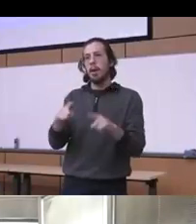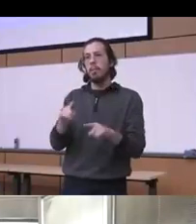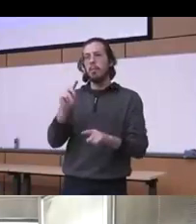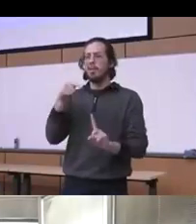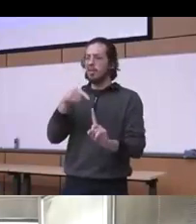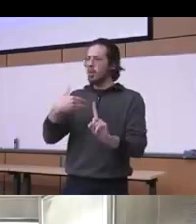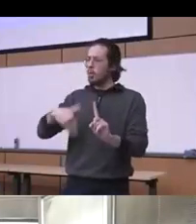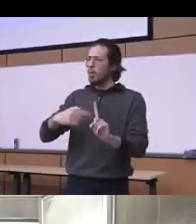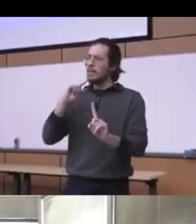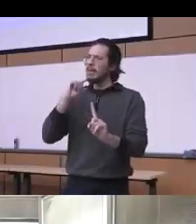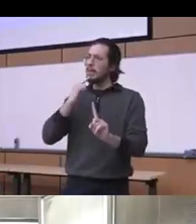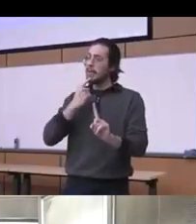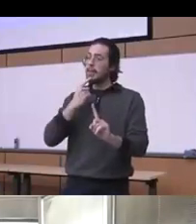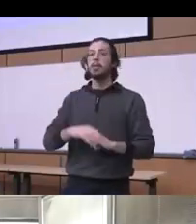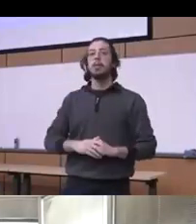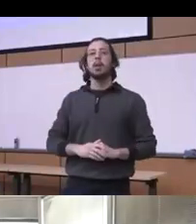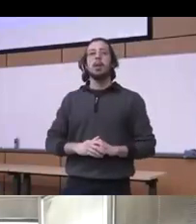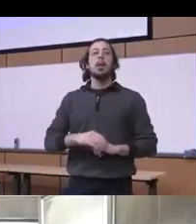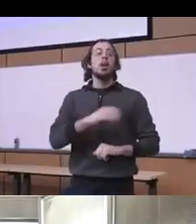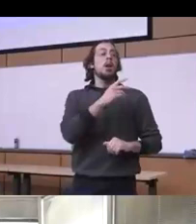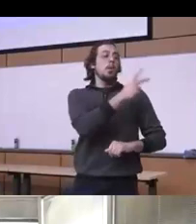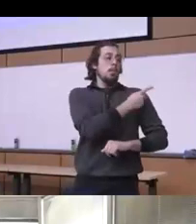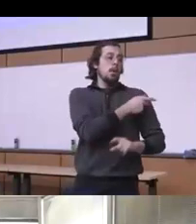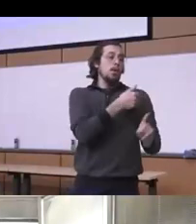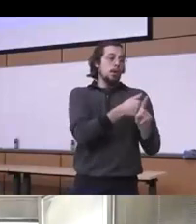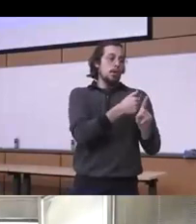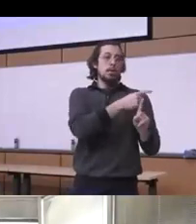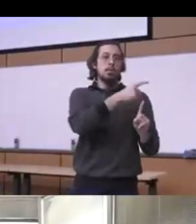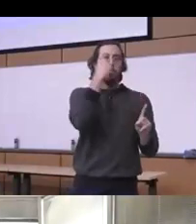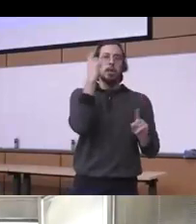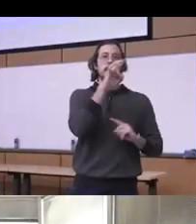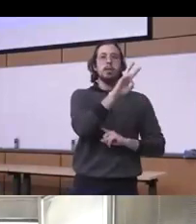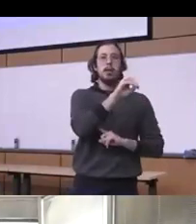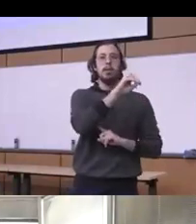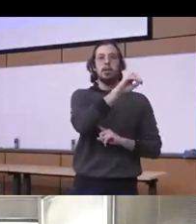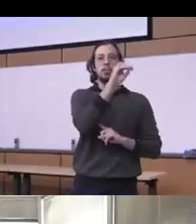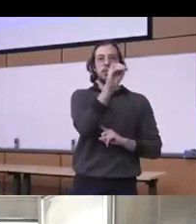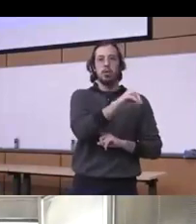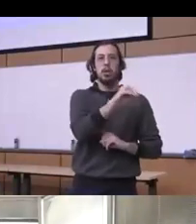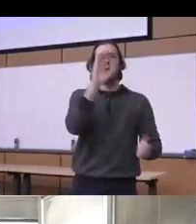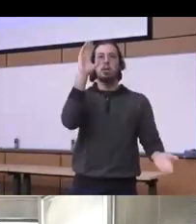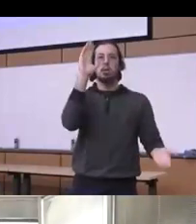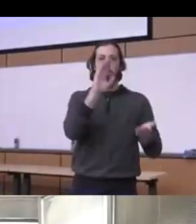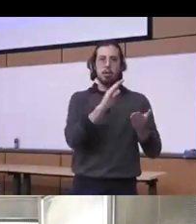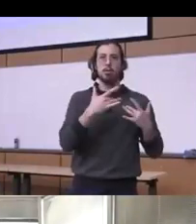that black patients were 70 plus likely from okay studies less likely to receive a prescription for